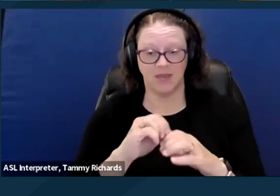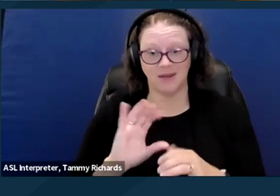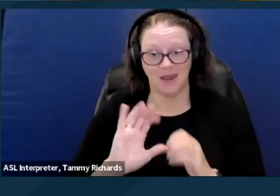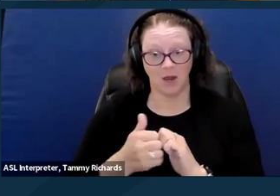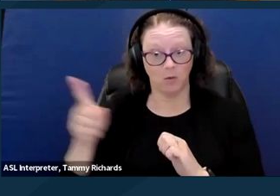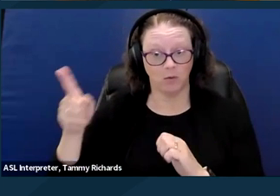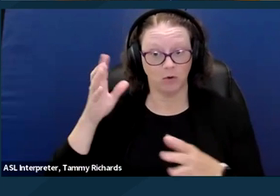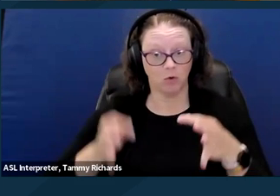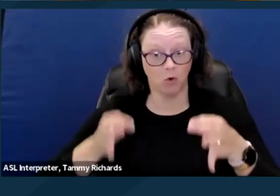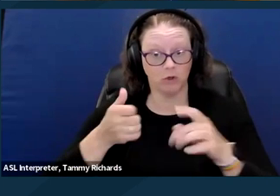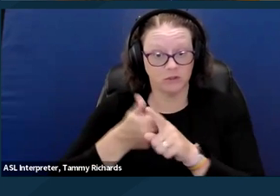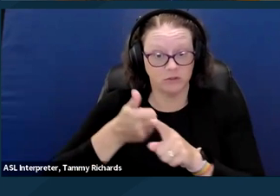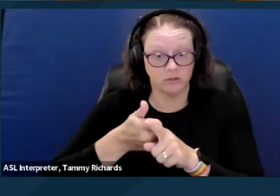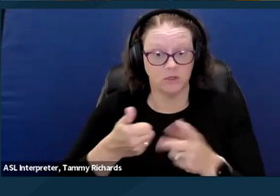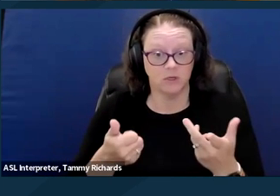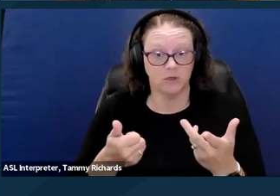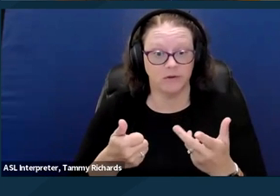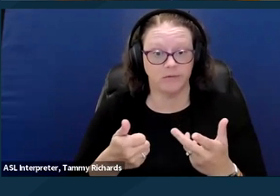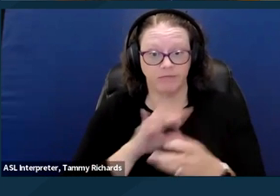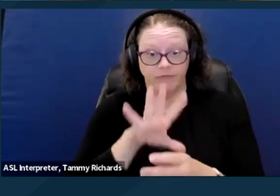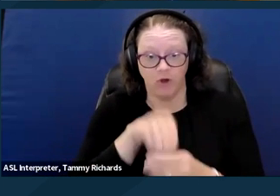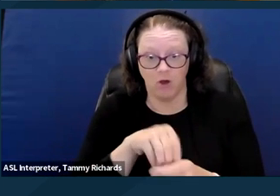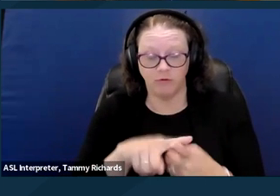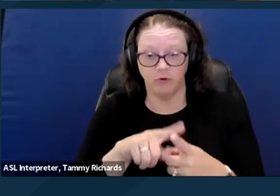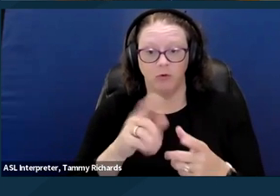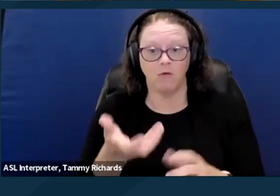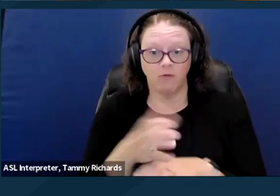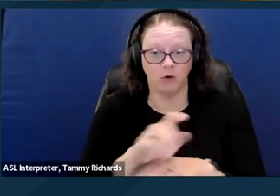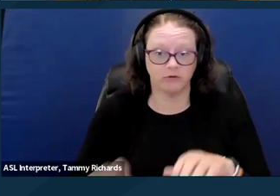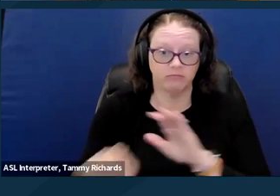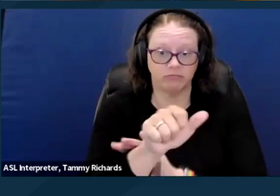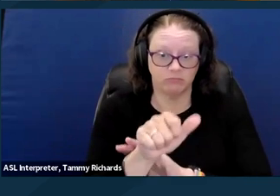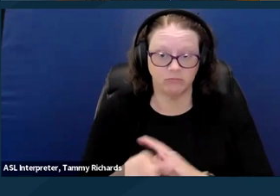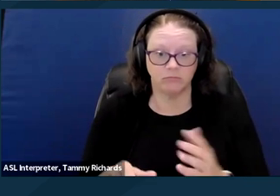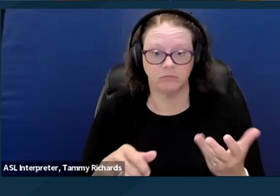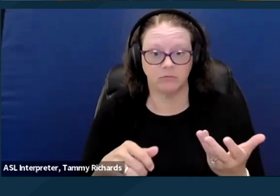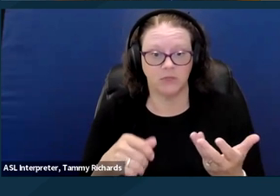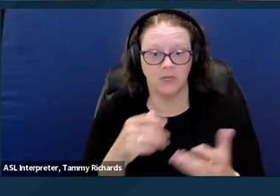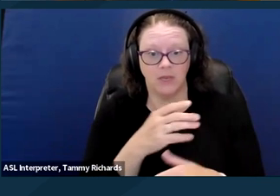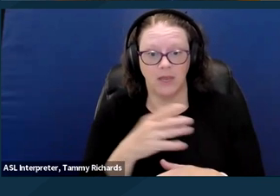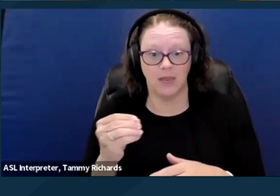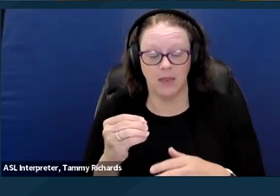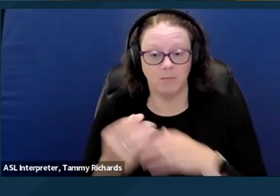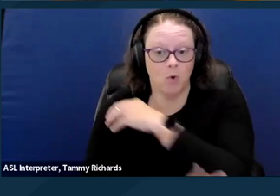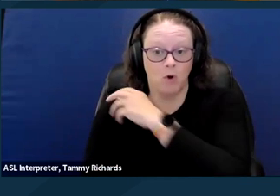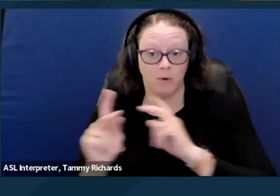and evicting poor people with disabilities, triggering further economic deprivation. All of this is the opposite